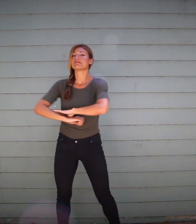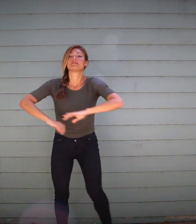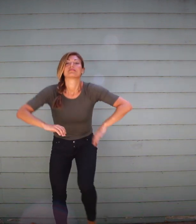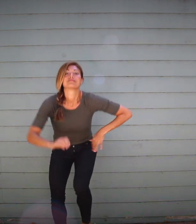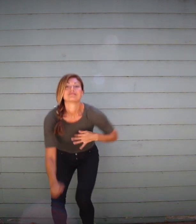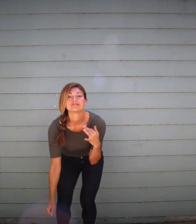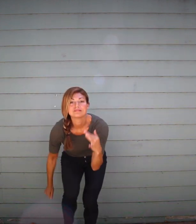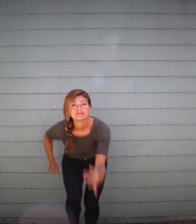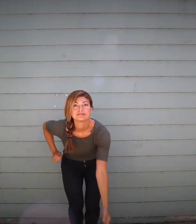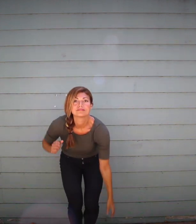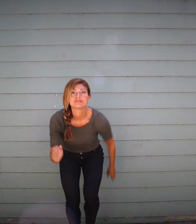Here's energized: